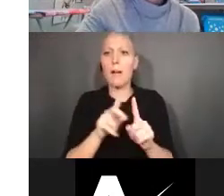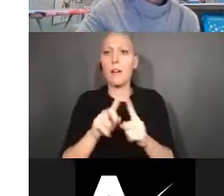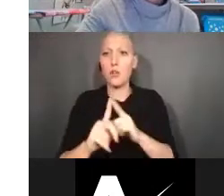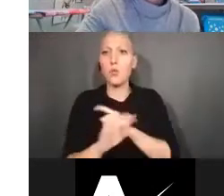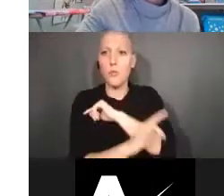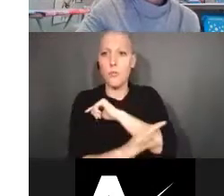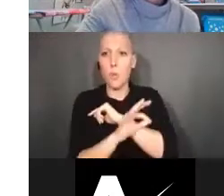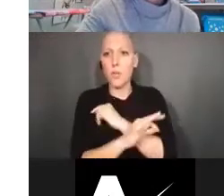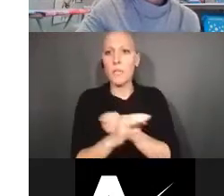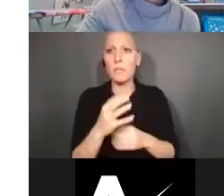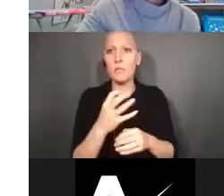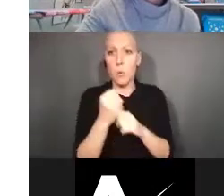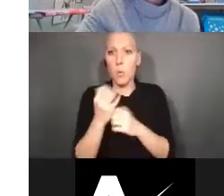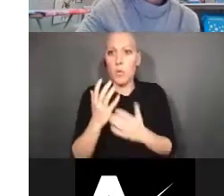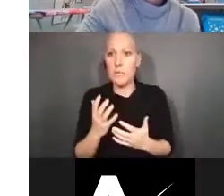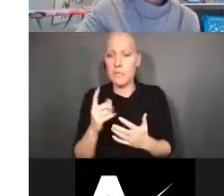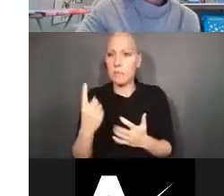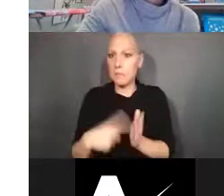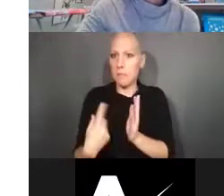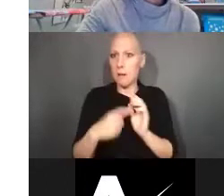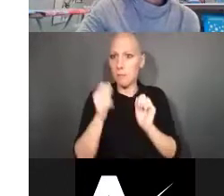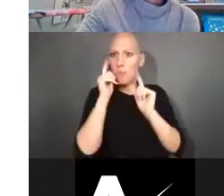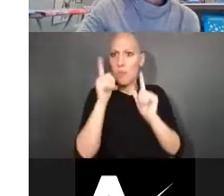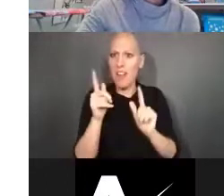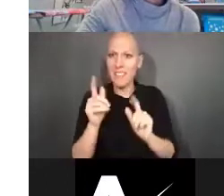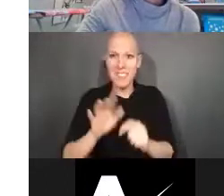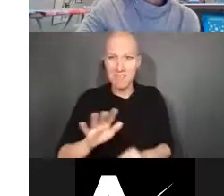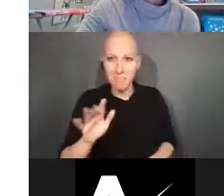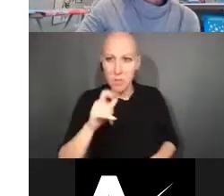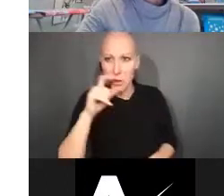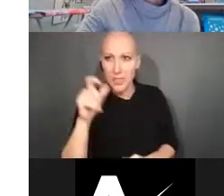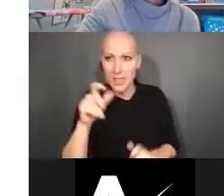but it shouldn't because they should be looking at the terms and conditions of their awards.